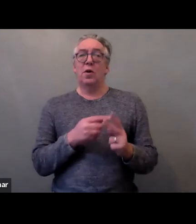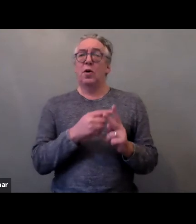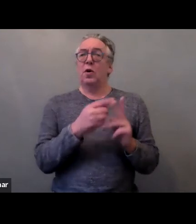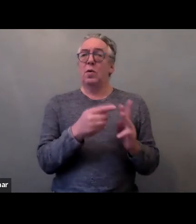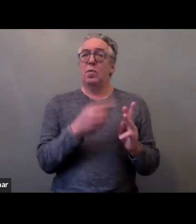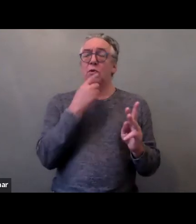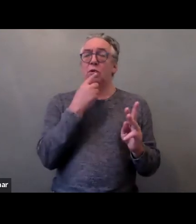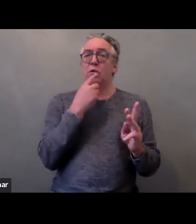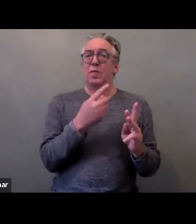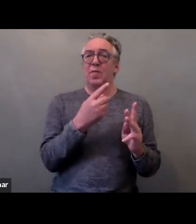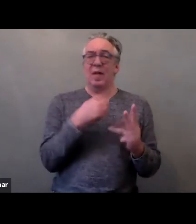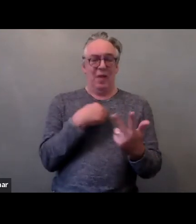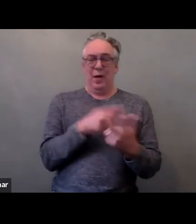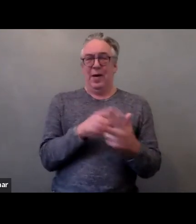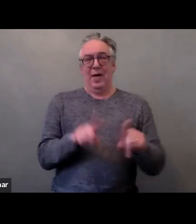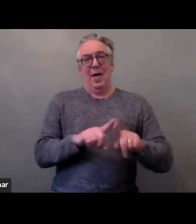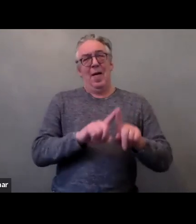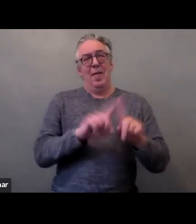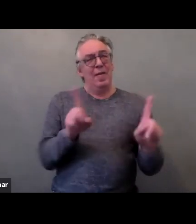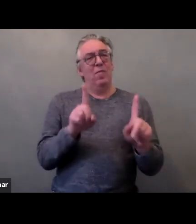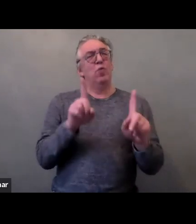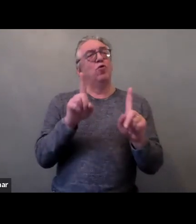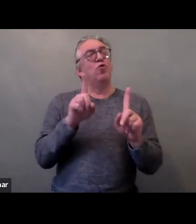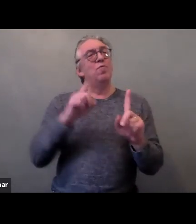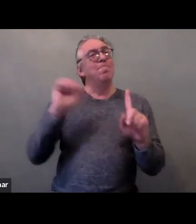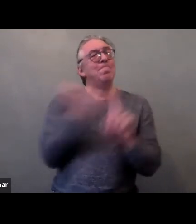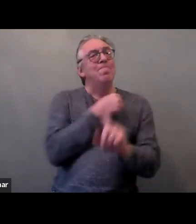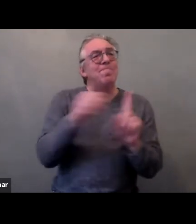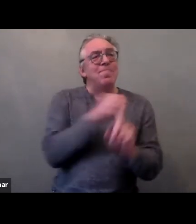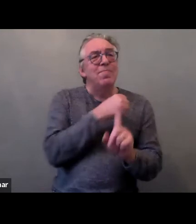economic violence, sexual violence, disrespect for privacy,